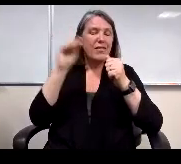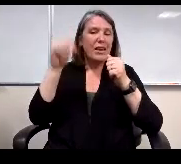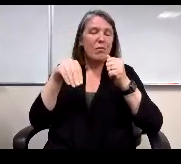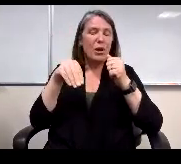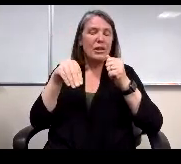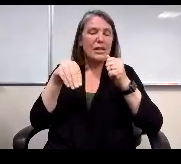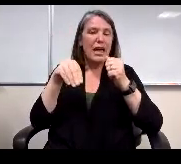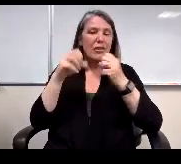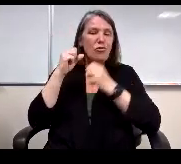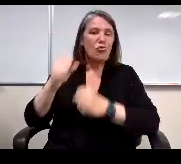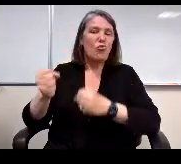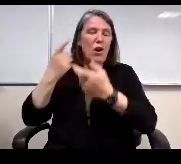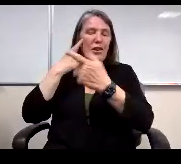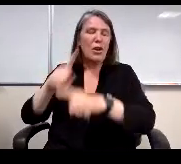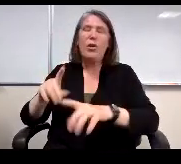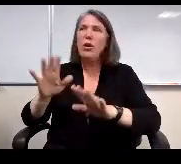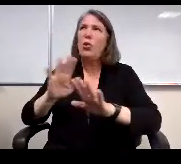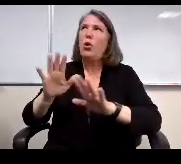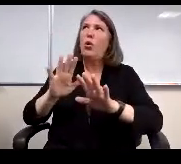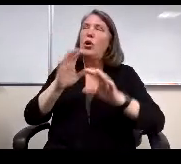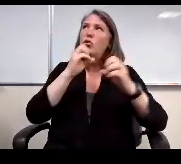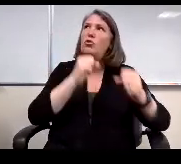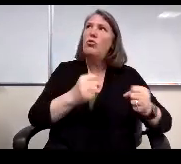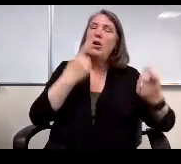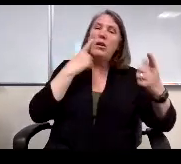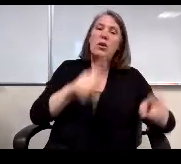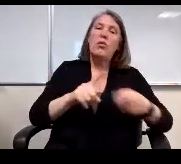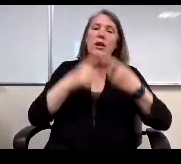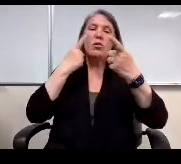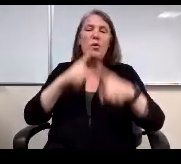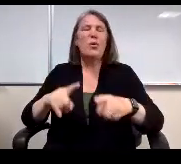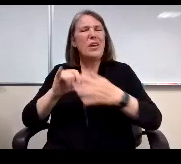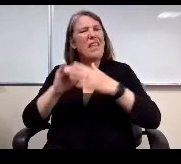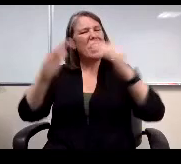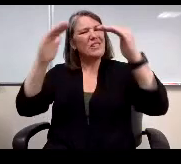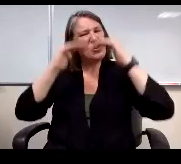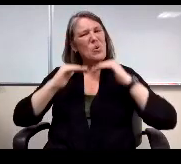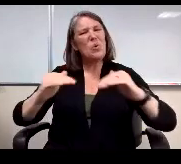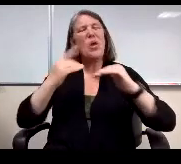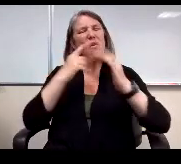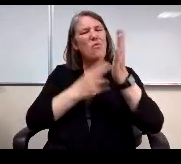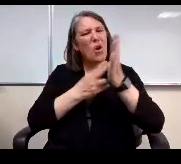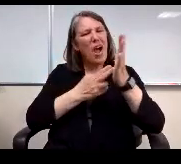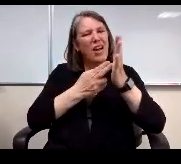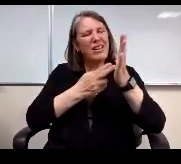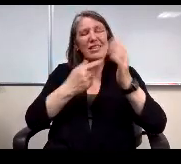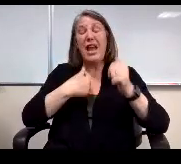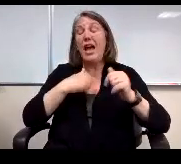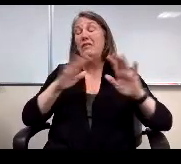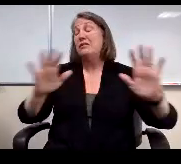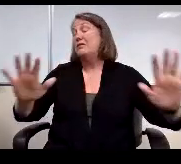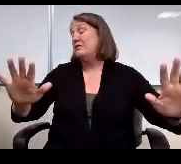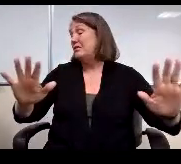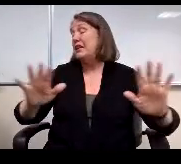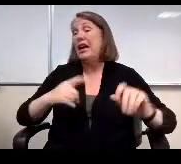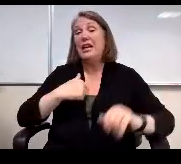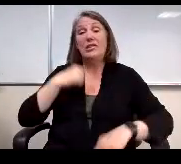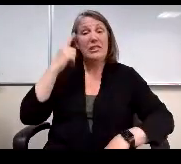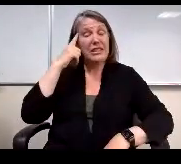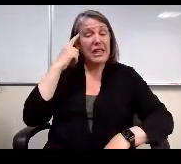or strongly agree to agree is way too low. A bar for especially honesty and others. I just I think we're way above that.